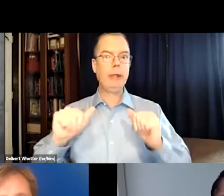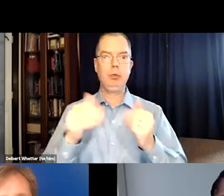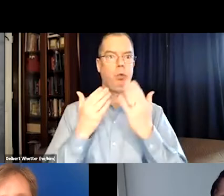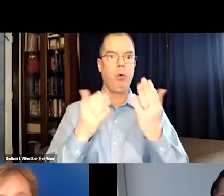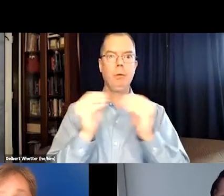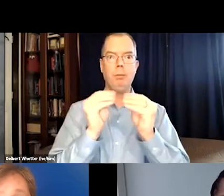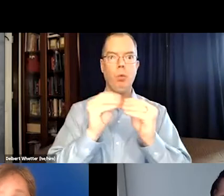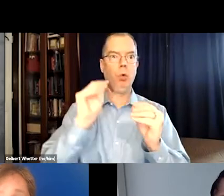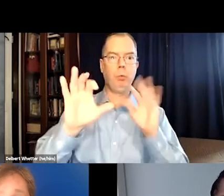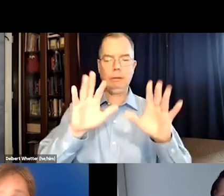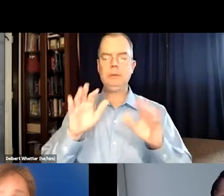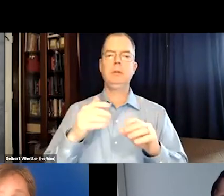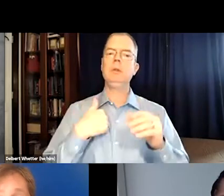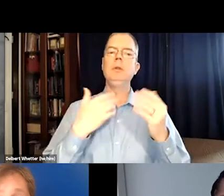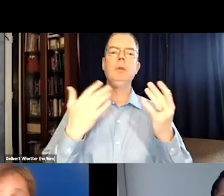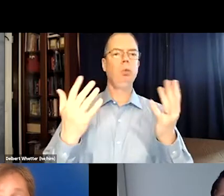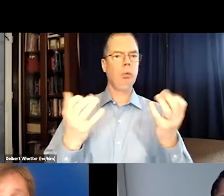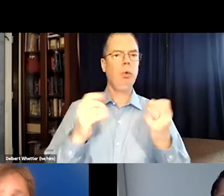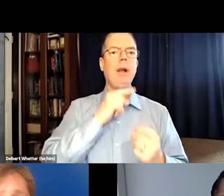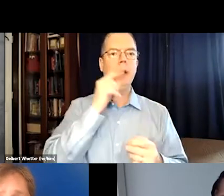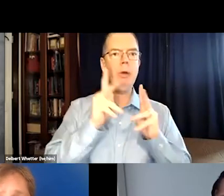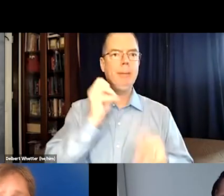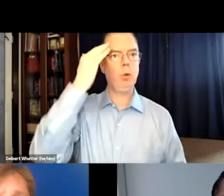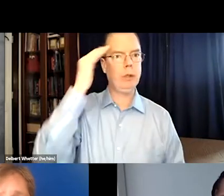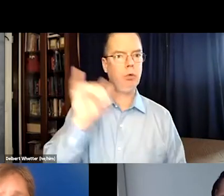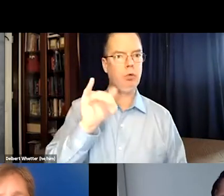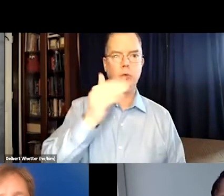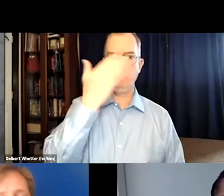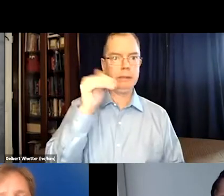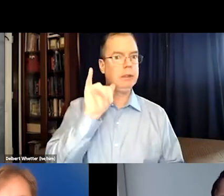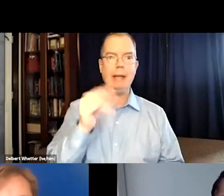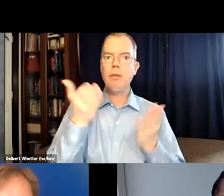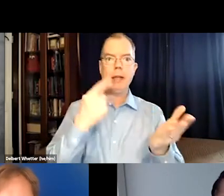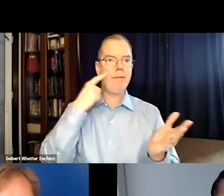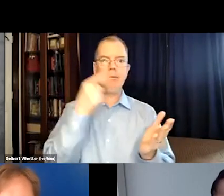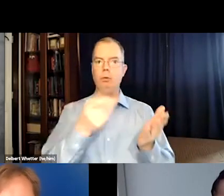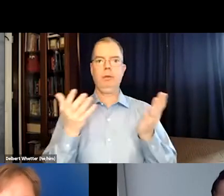AMC Theaters and Regal Theaters are now offering more open caption screenings. We want hearing people to be aware